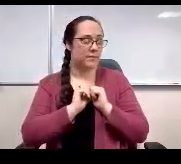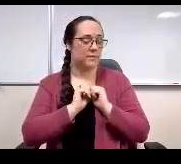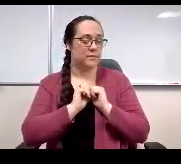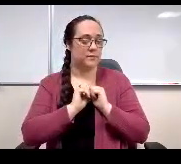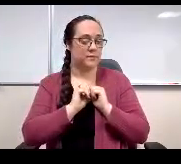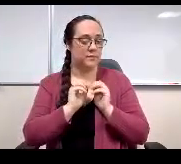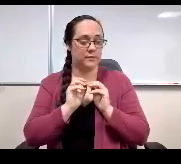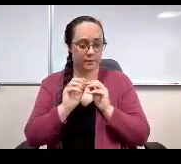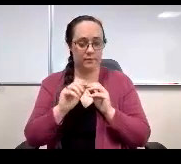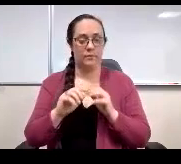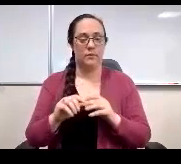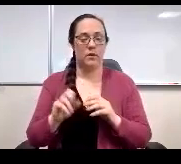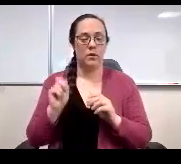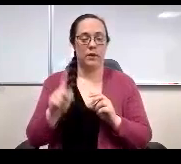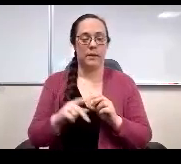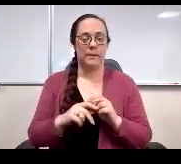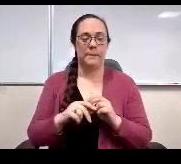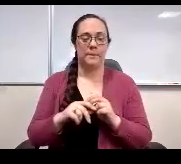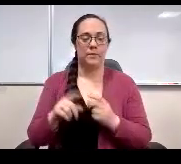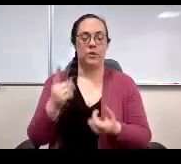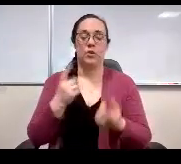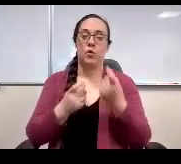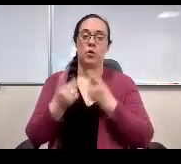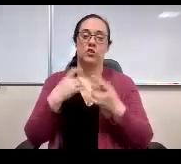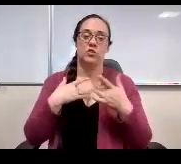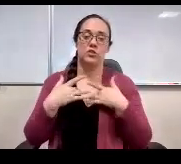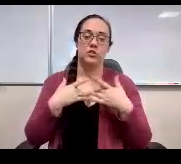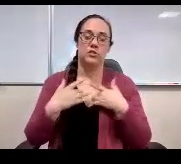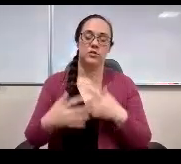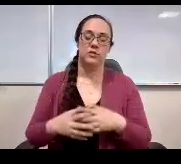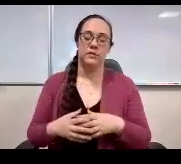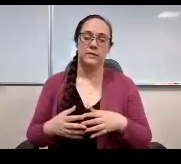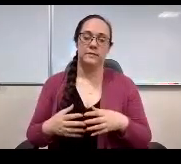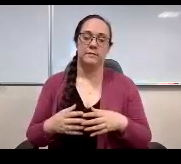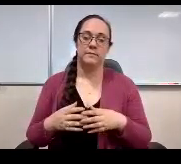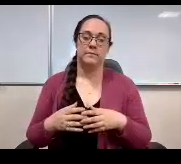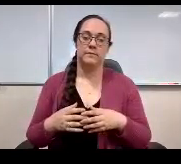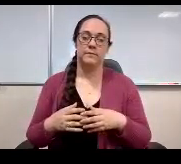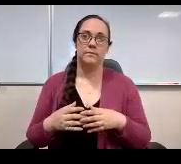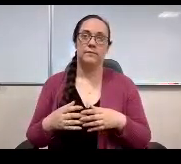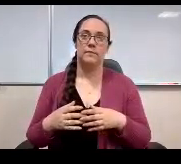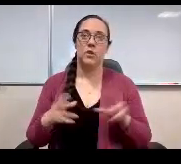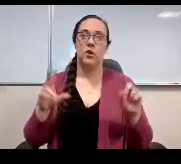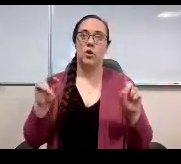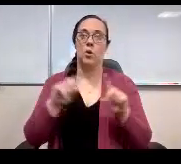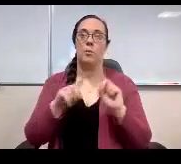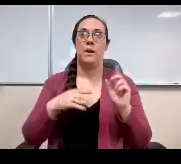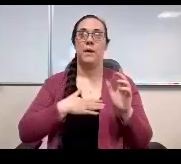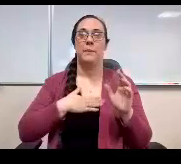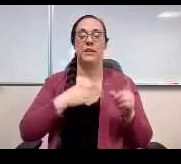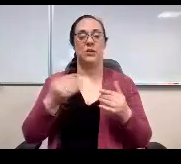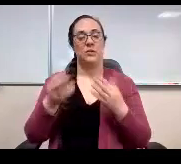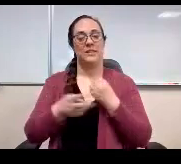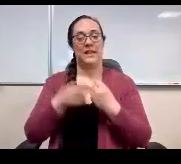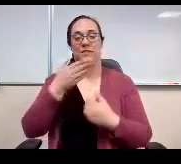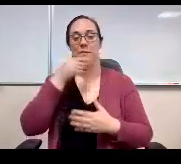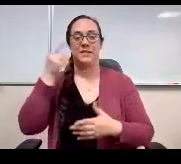OK, any questions concerns Mrs. Thompson or anybody else know, but I'm glad you saved the best for last.